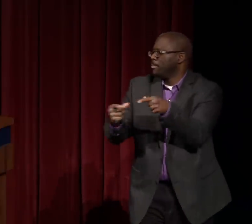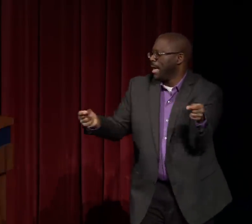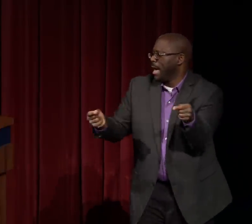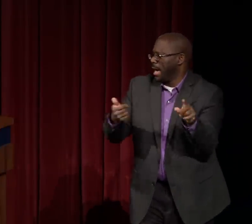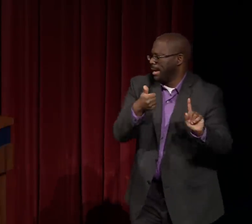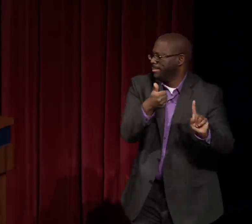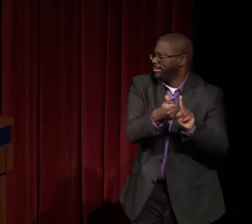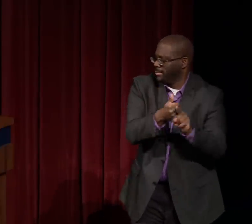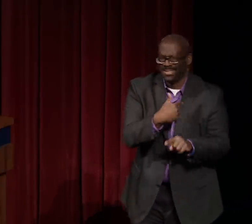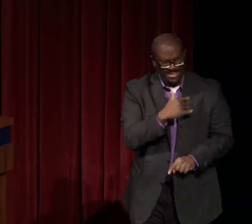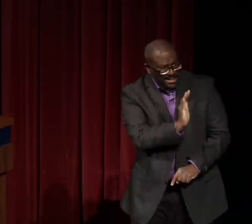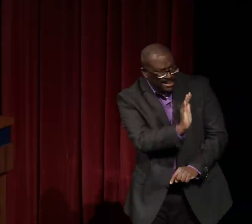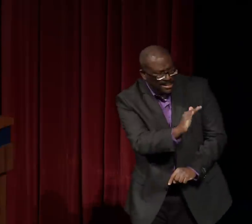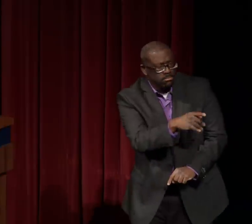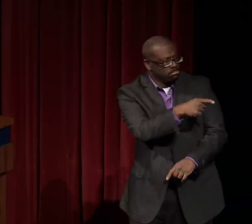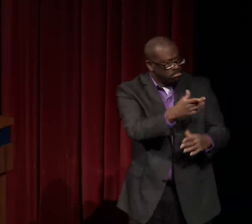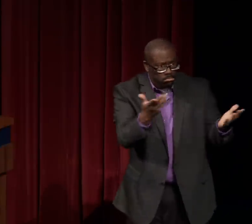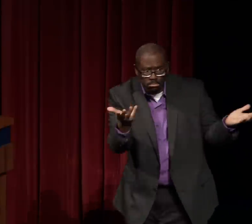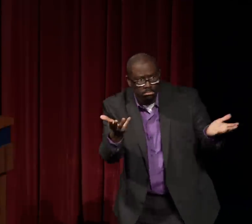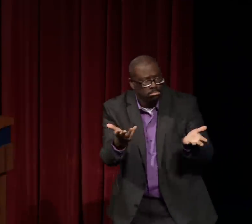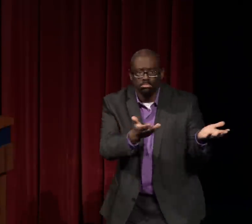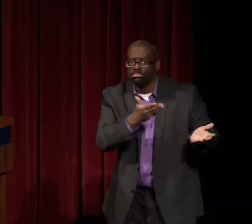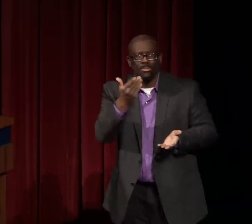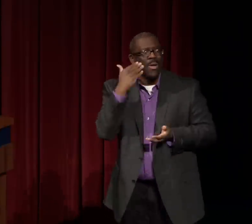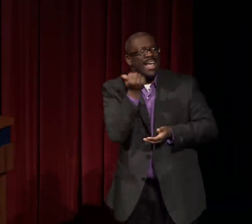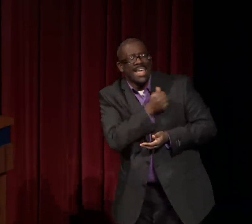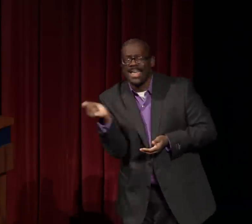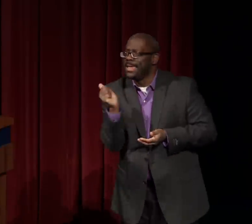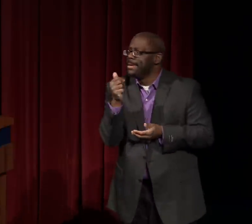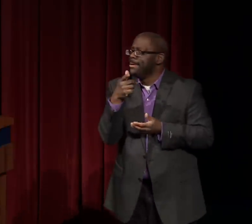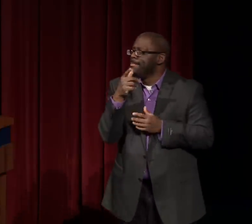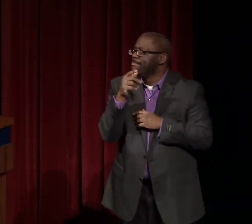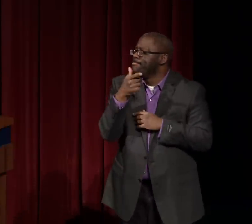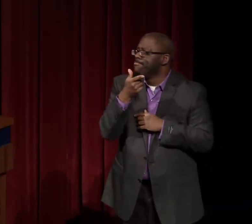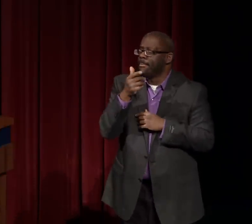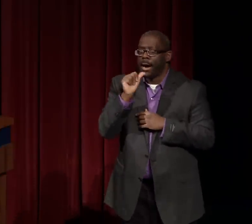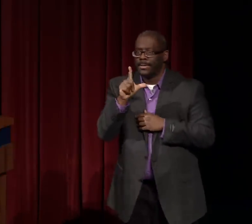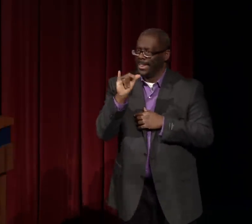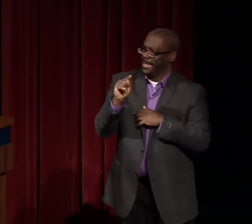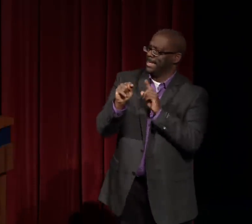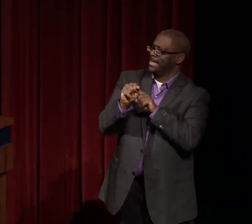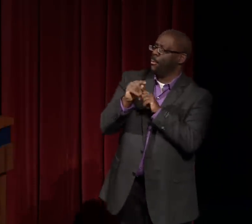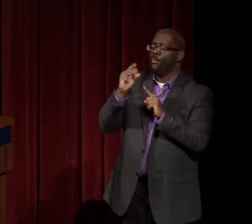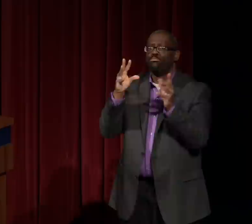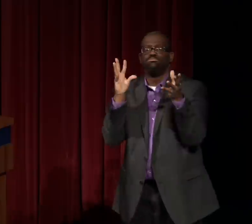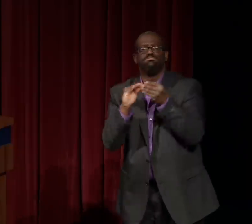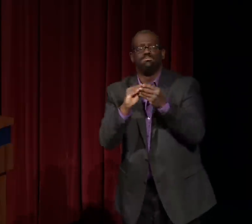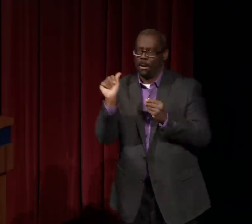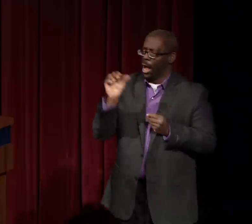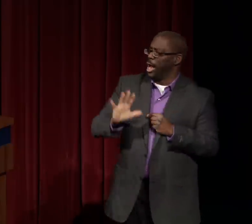And she happens to be half Japanese. I was calling her and I wanted to know